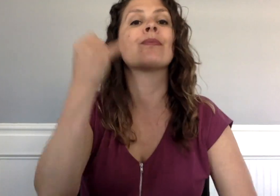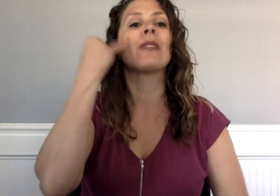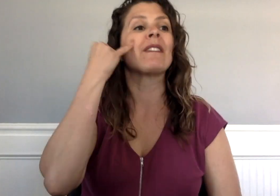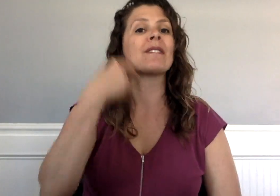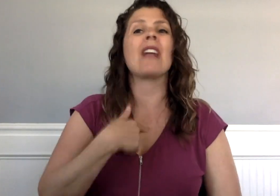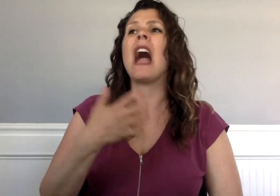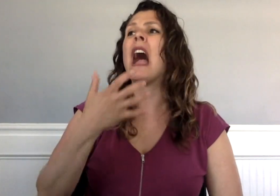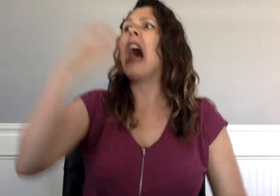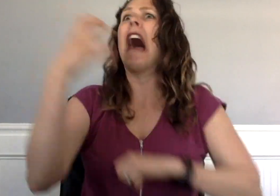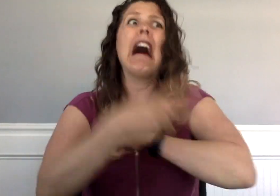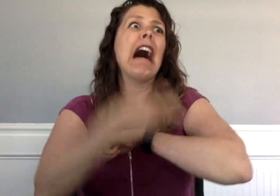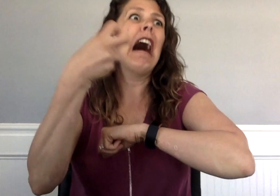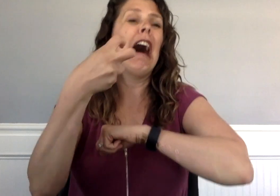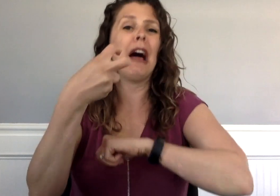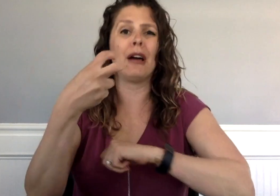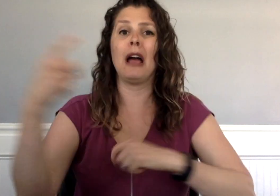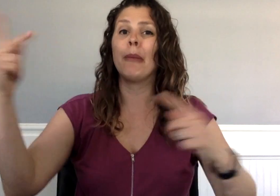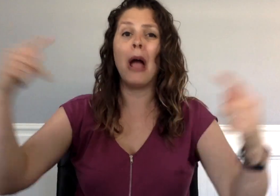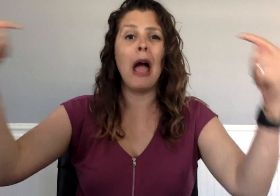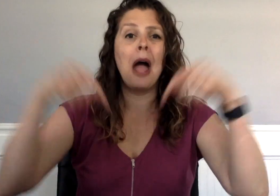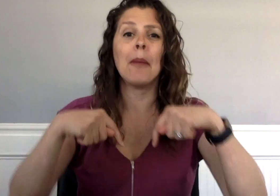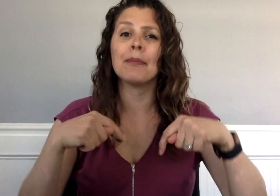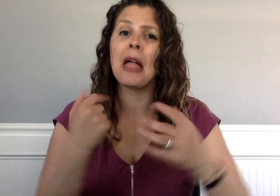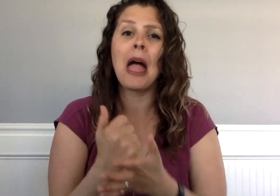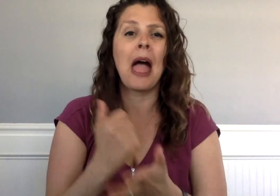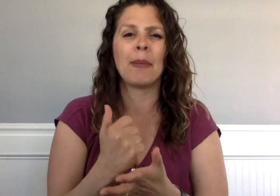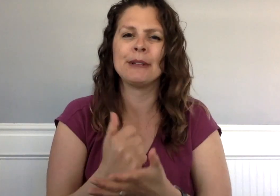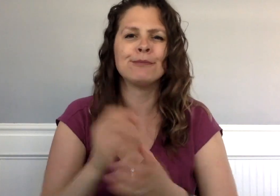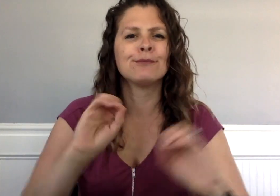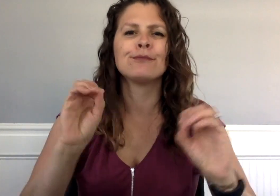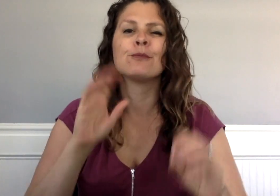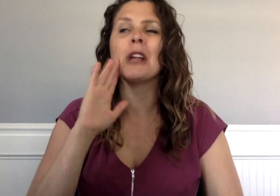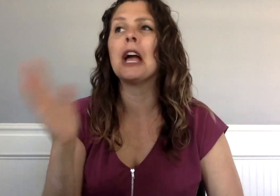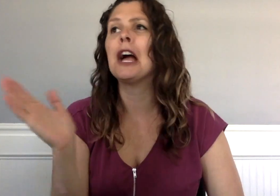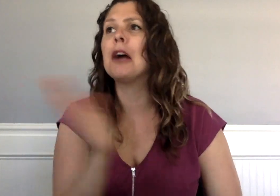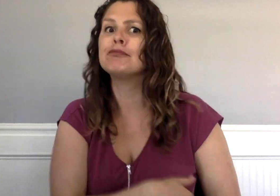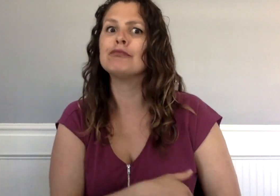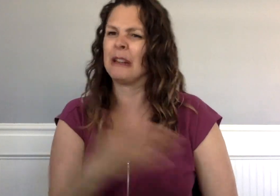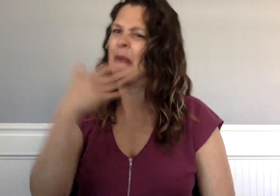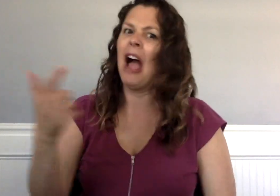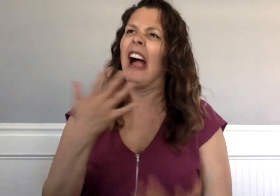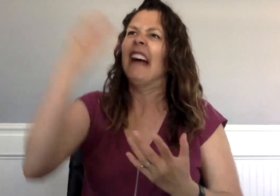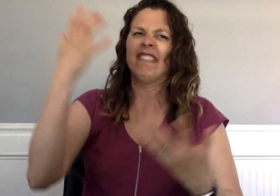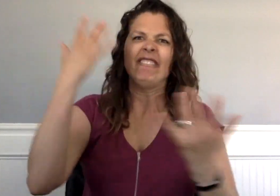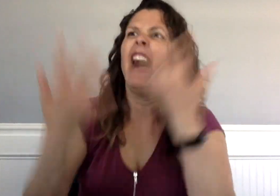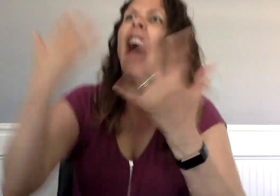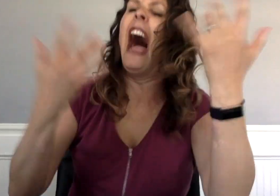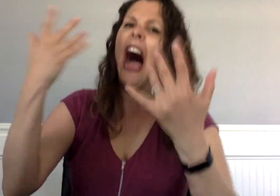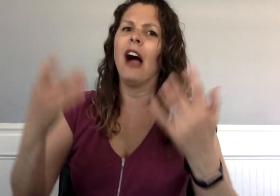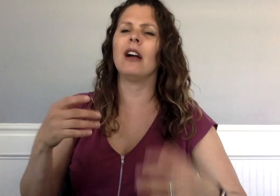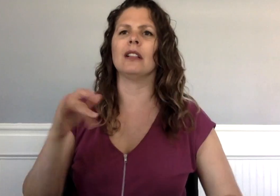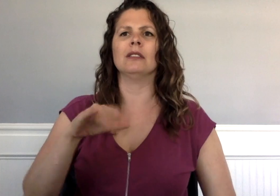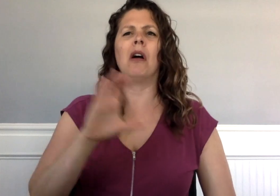If you yell ‘thief,’ people ignore you. So it's better to yell 'Fire!'”